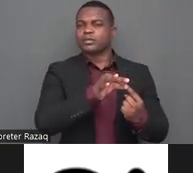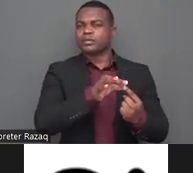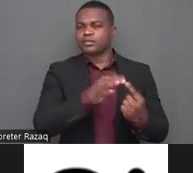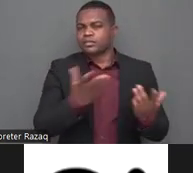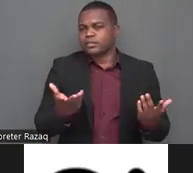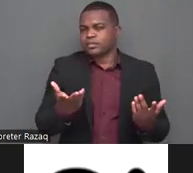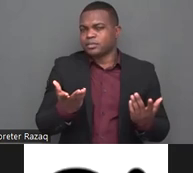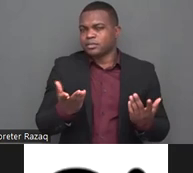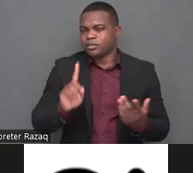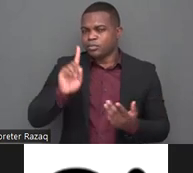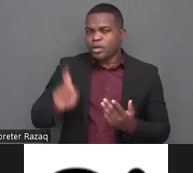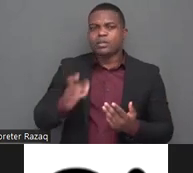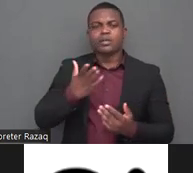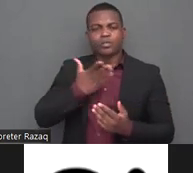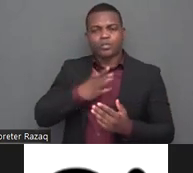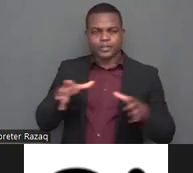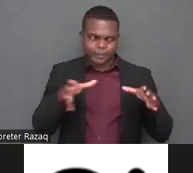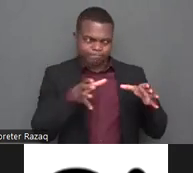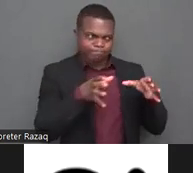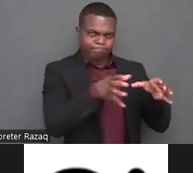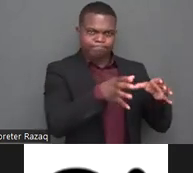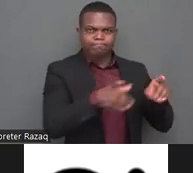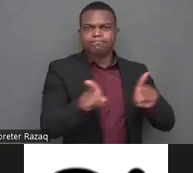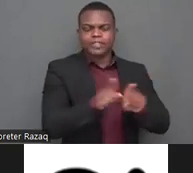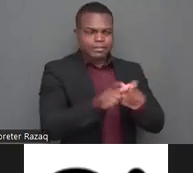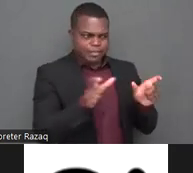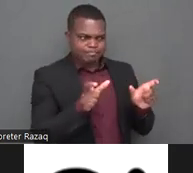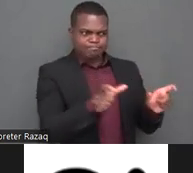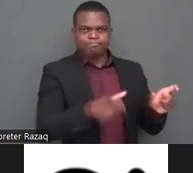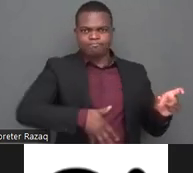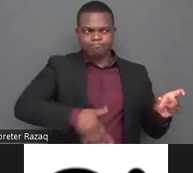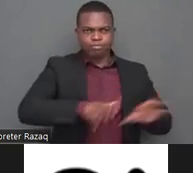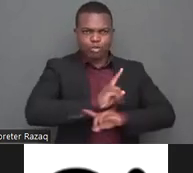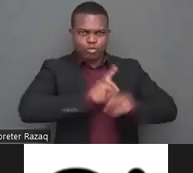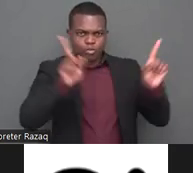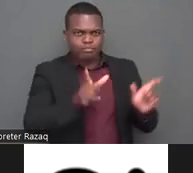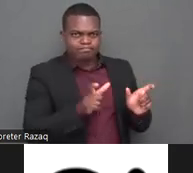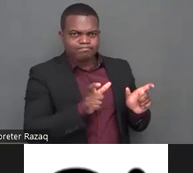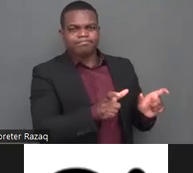sexual reproductive health they are living in the age of dangerous either relating to the